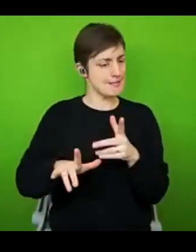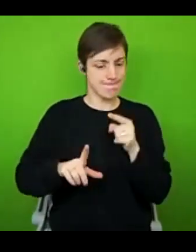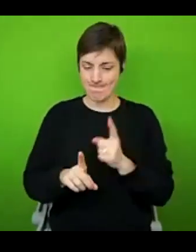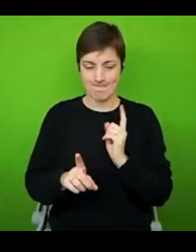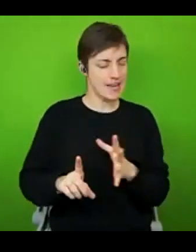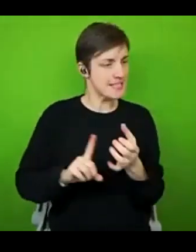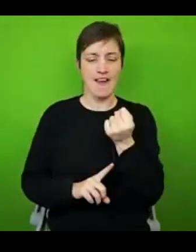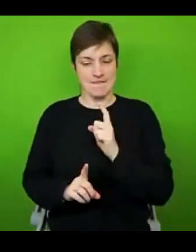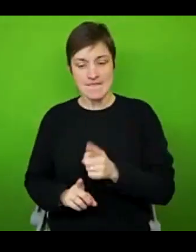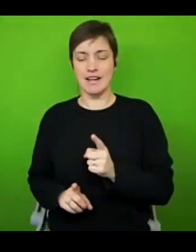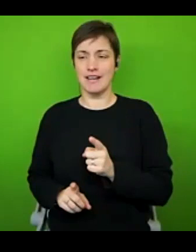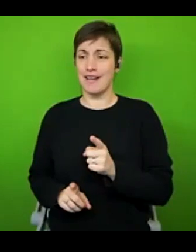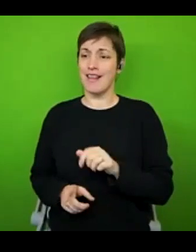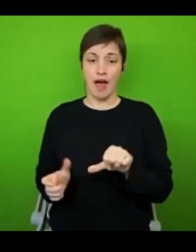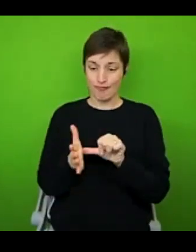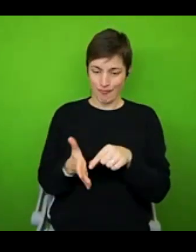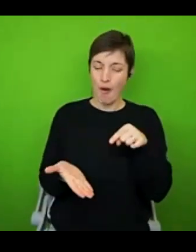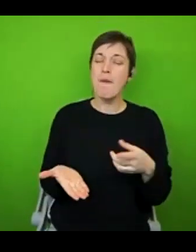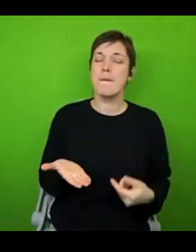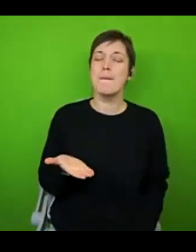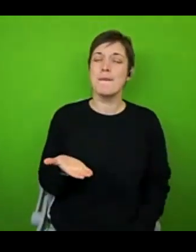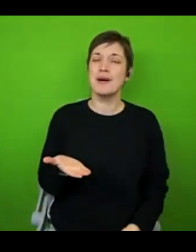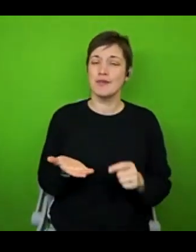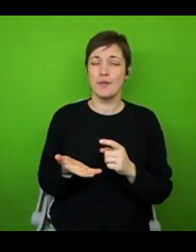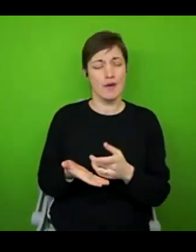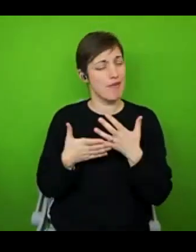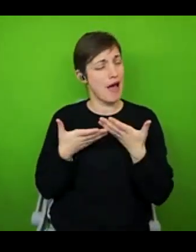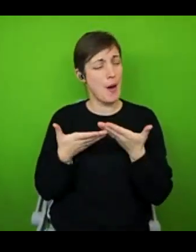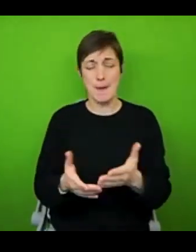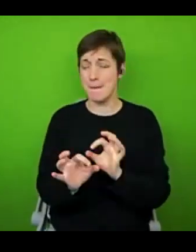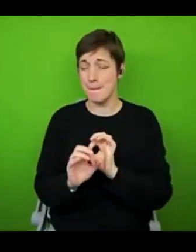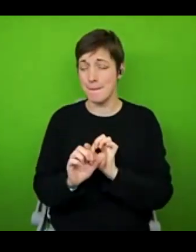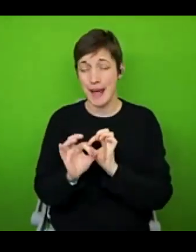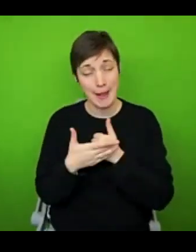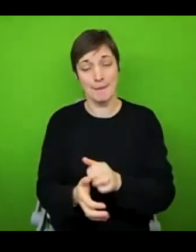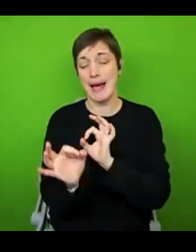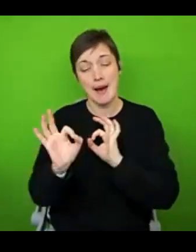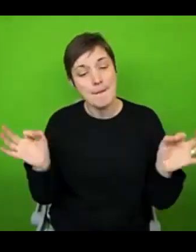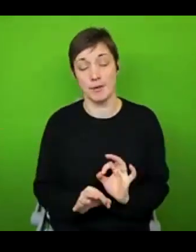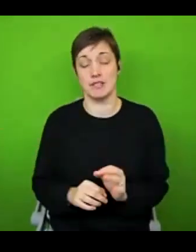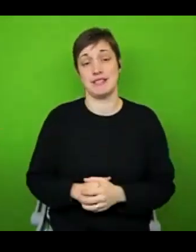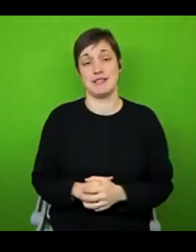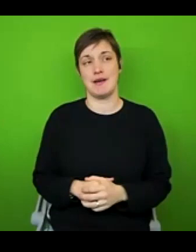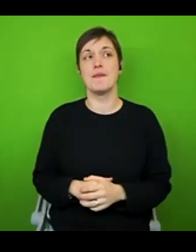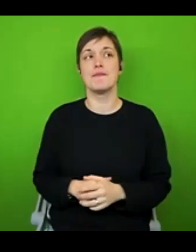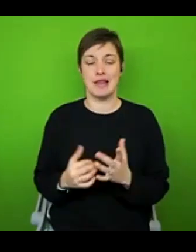approach it because that's just not going to serve anybody. But here's where I was going badly, badly wrong. Back in my